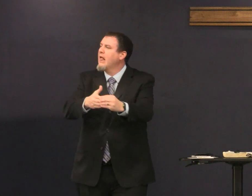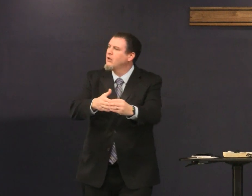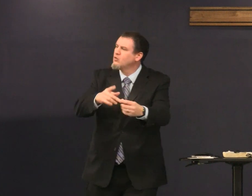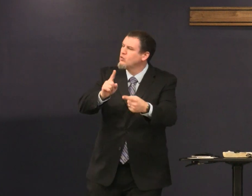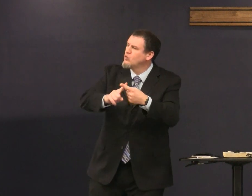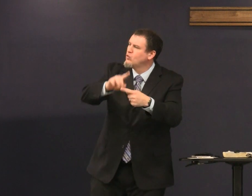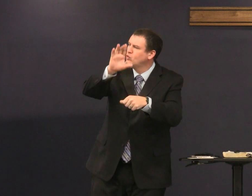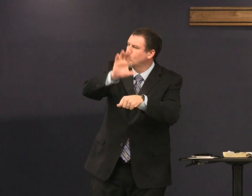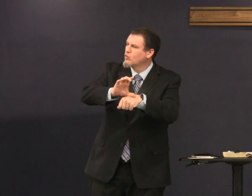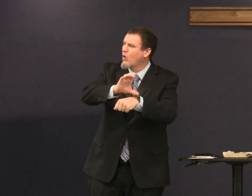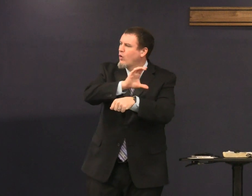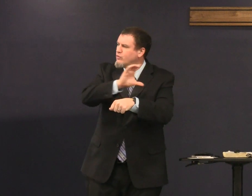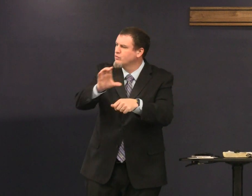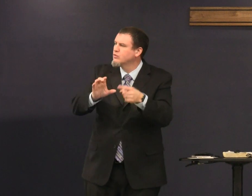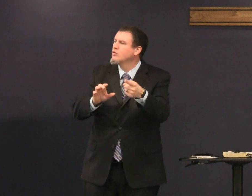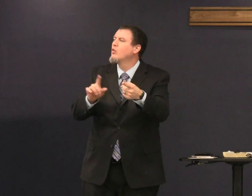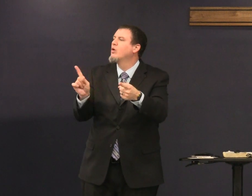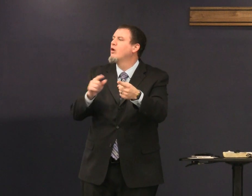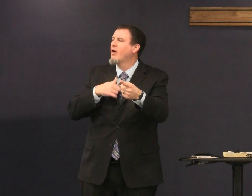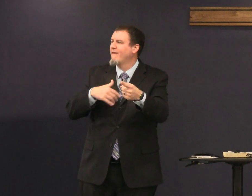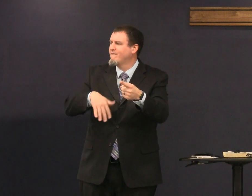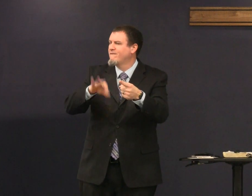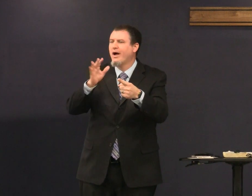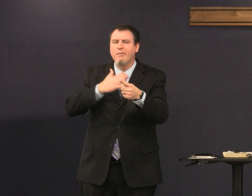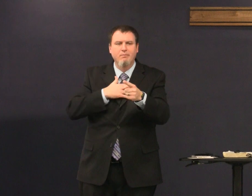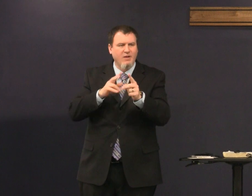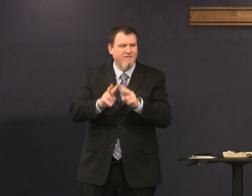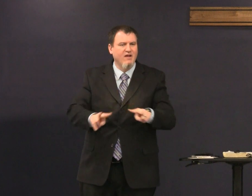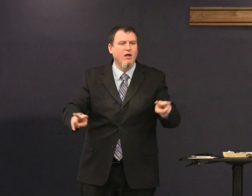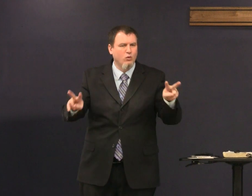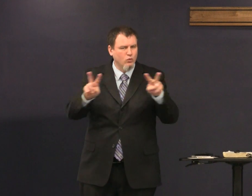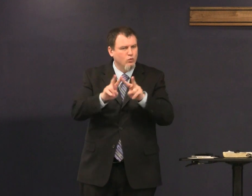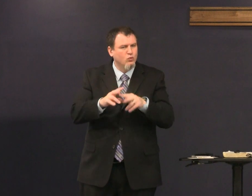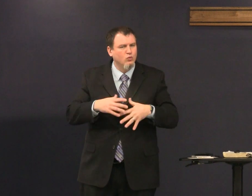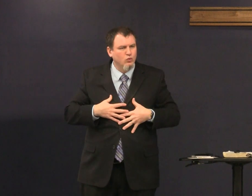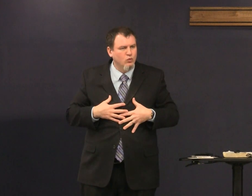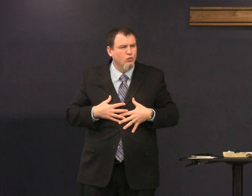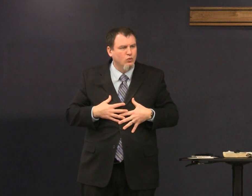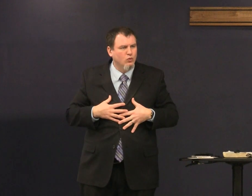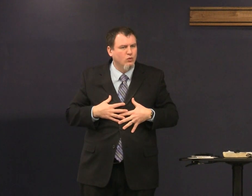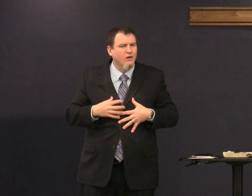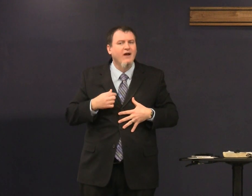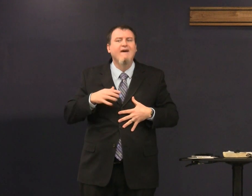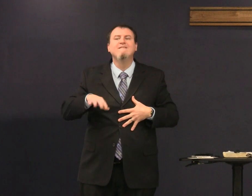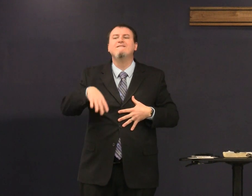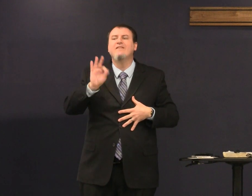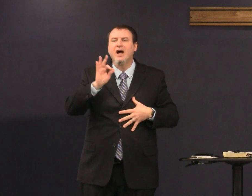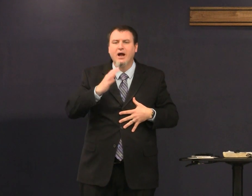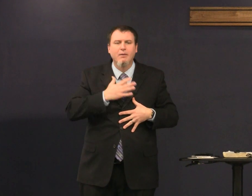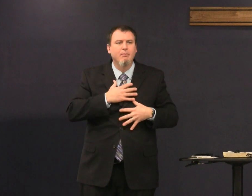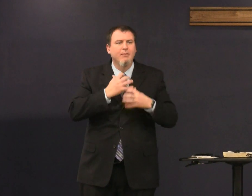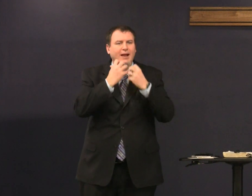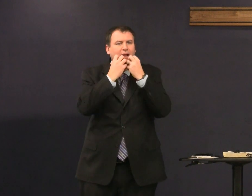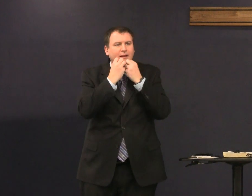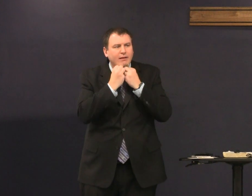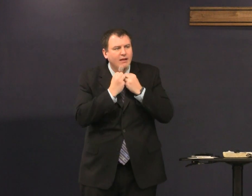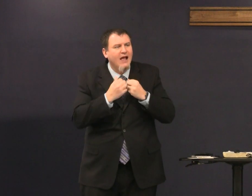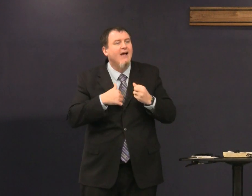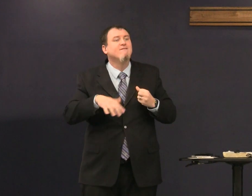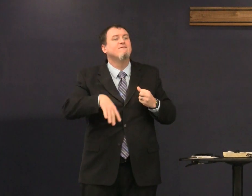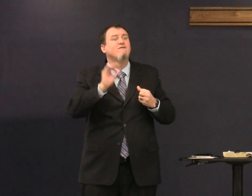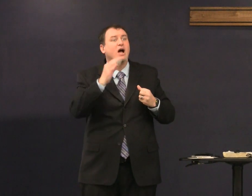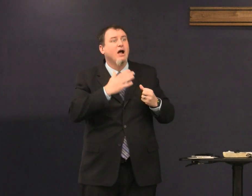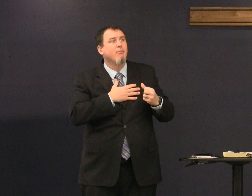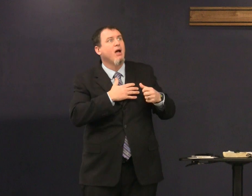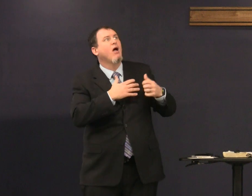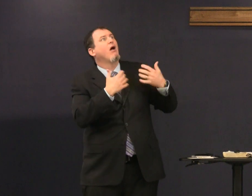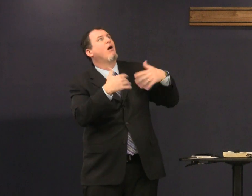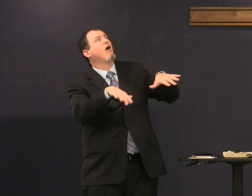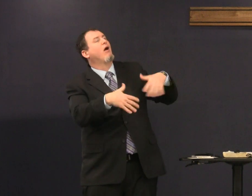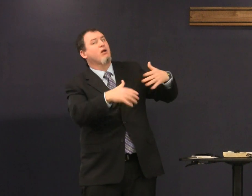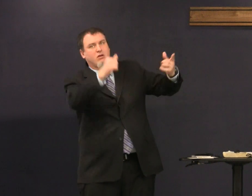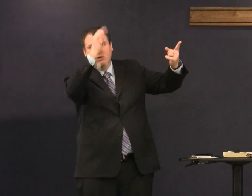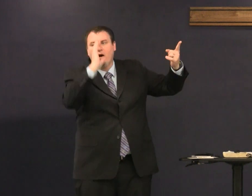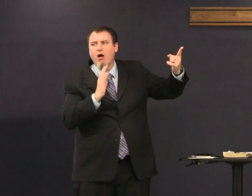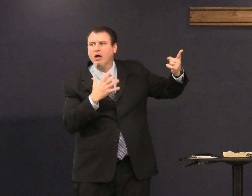I must be led to the cross where I find my value where I find what I cherish